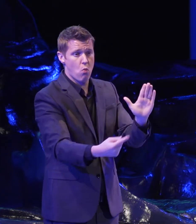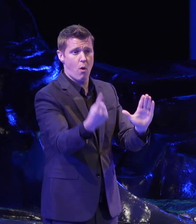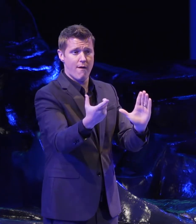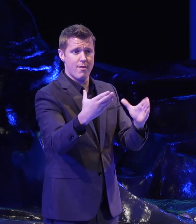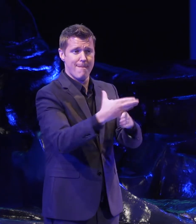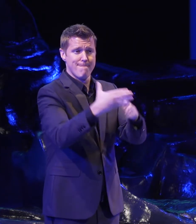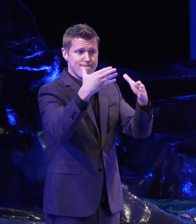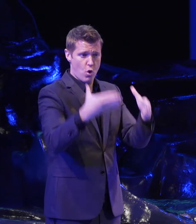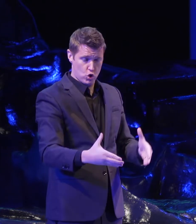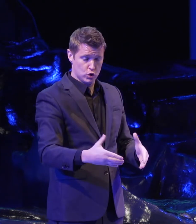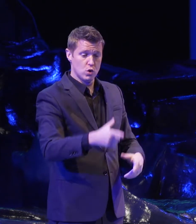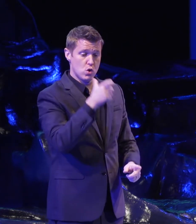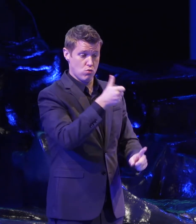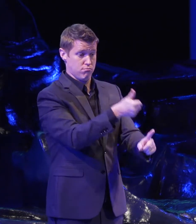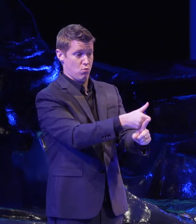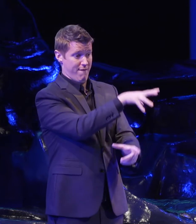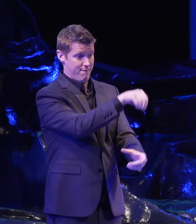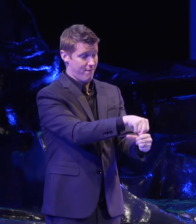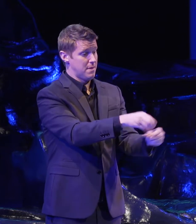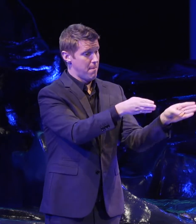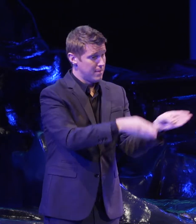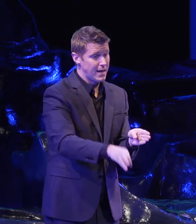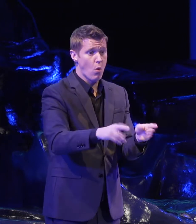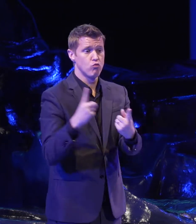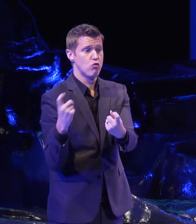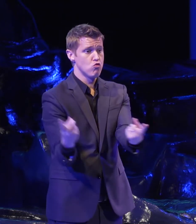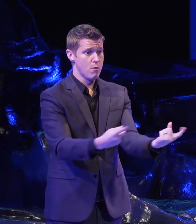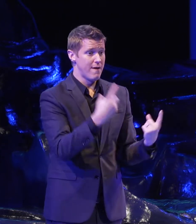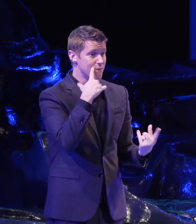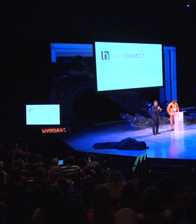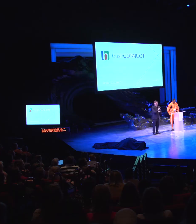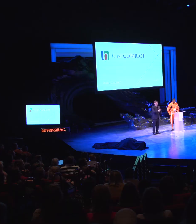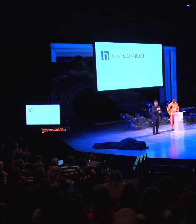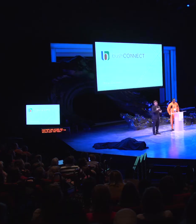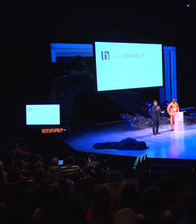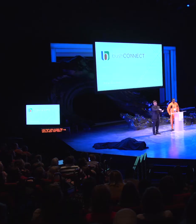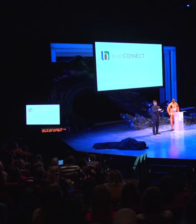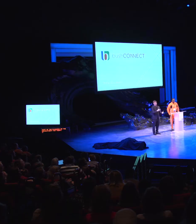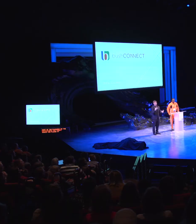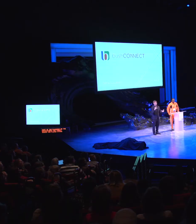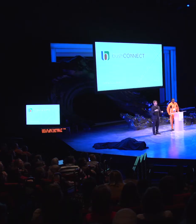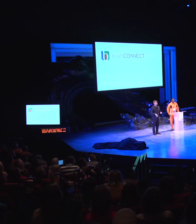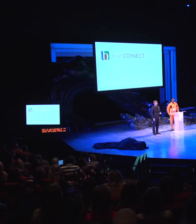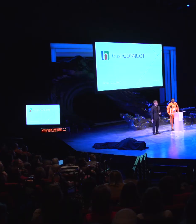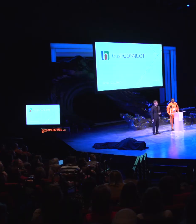who either was part of the planning or the recruitment for today, would you please stand and be recognized?